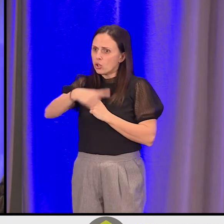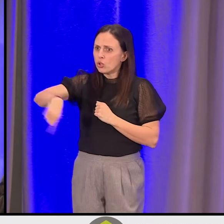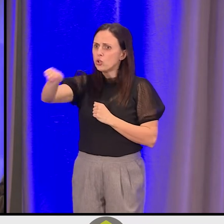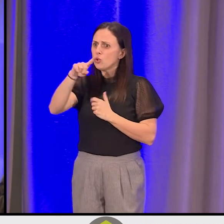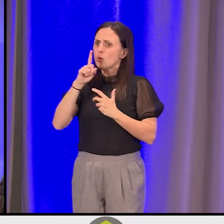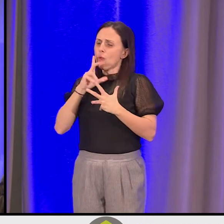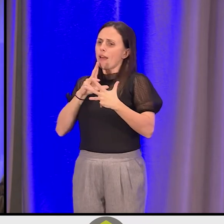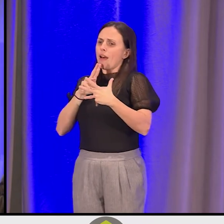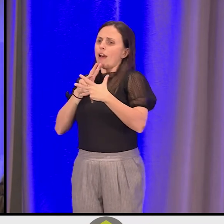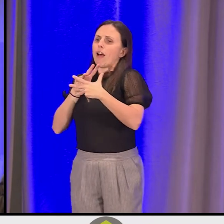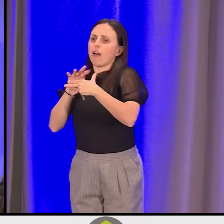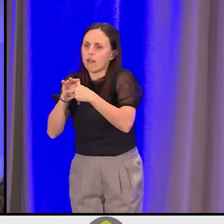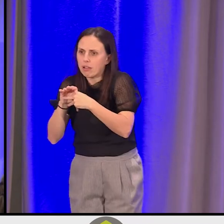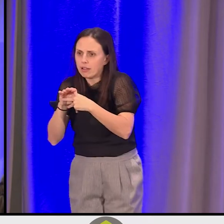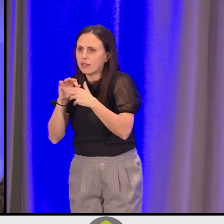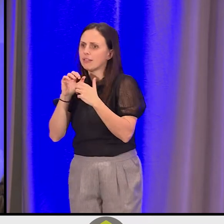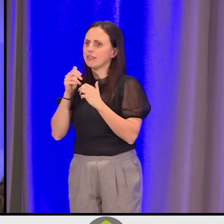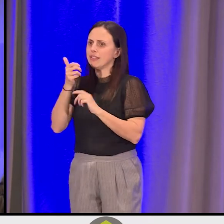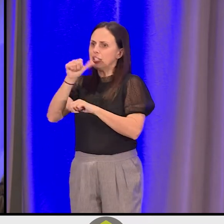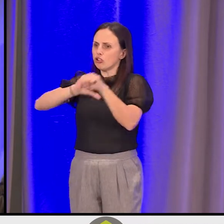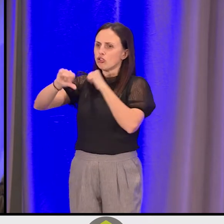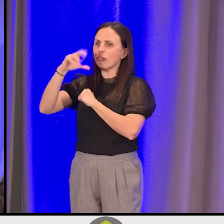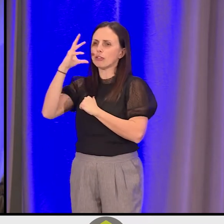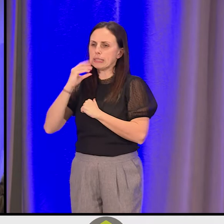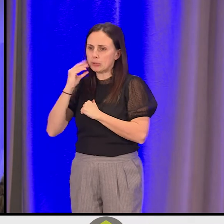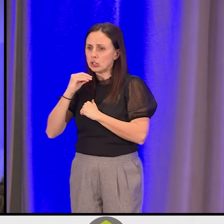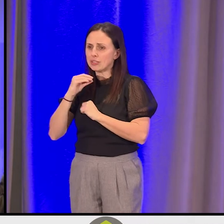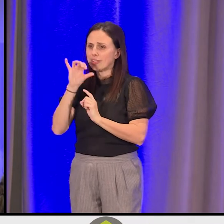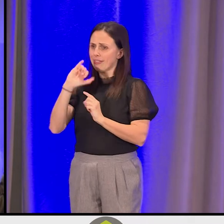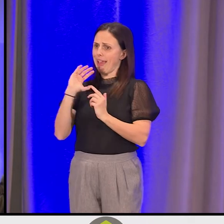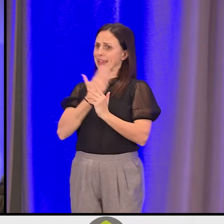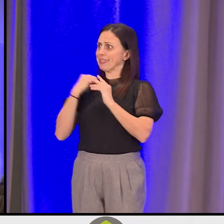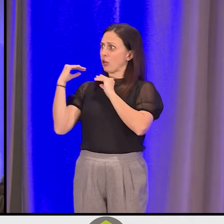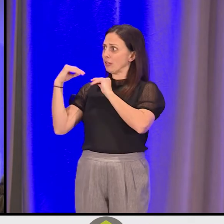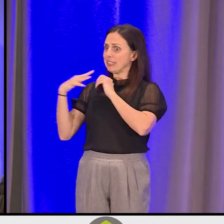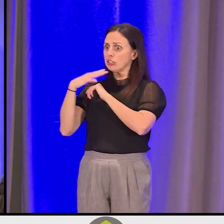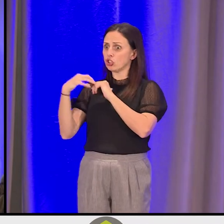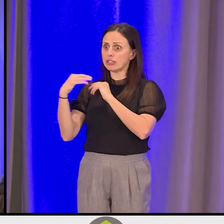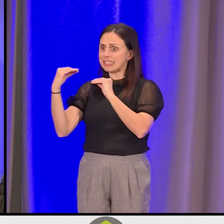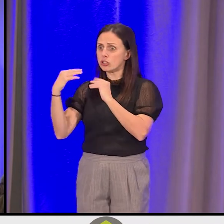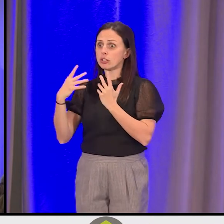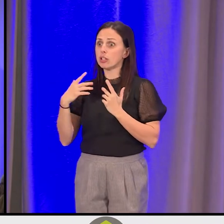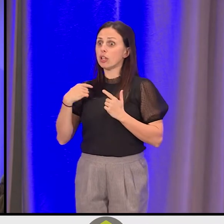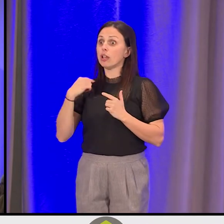into the other person's experience, and that is in our teachings. When we walk through our village,